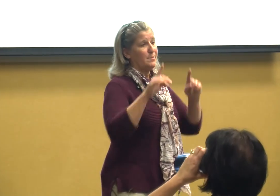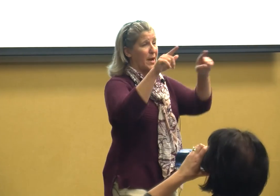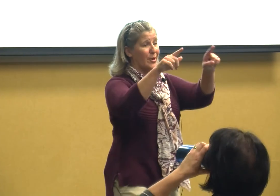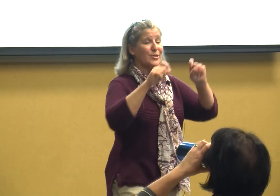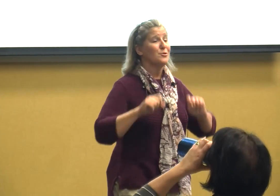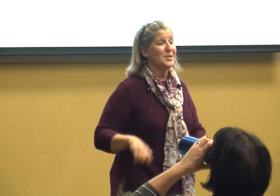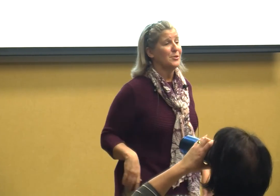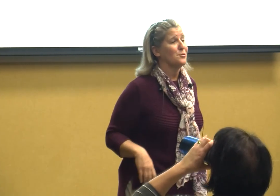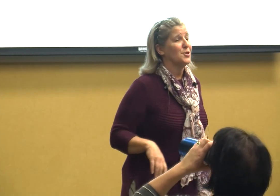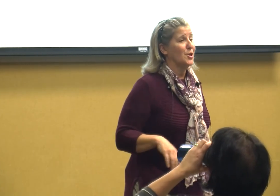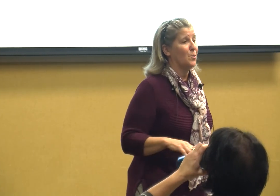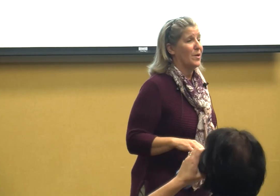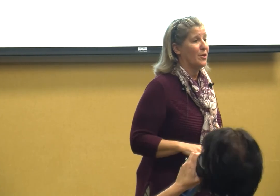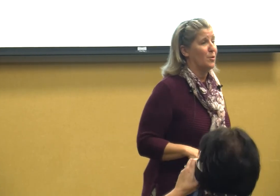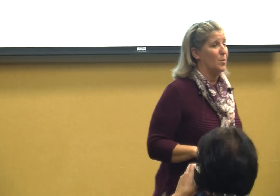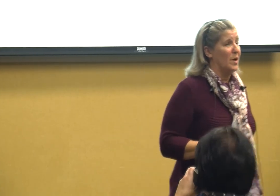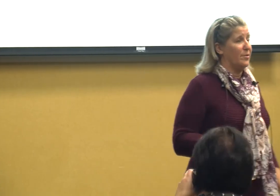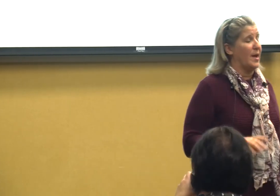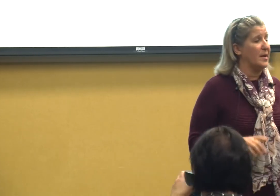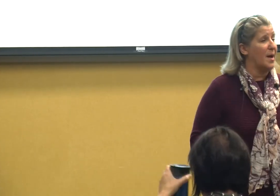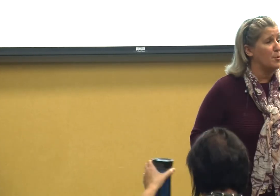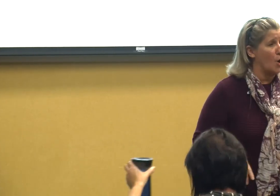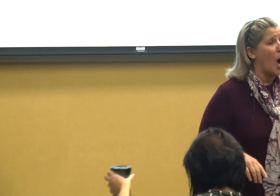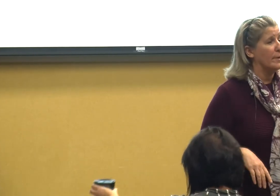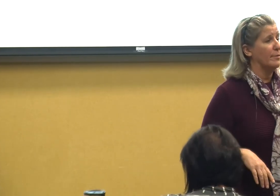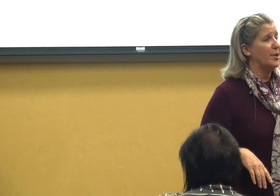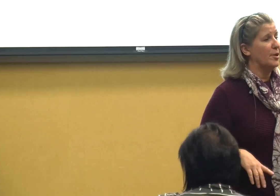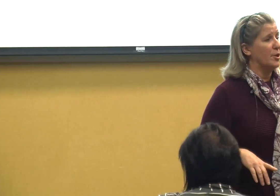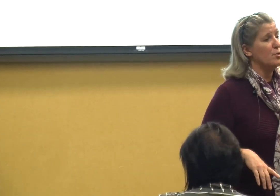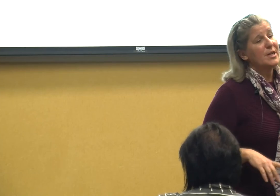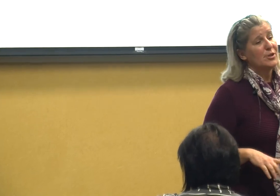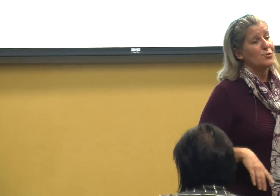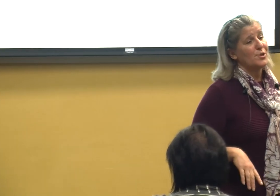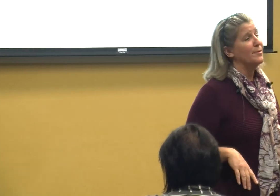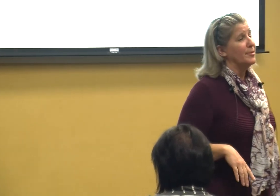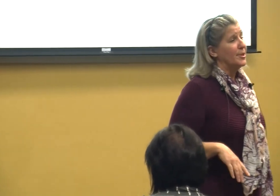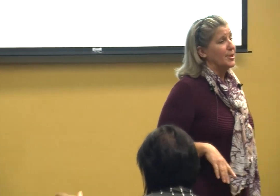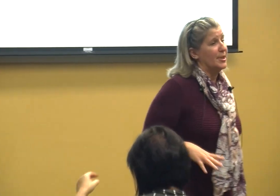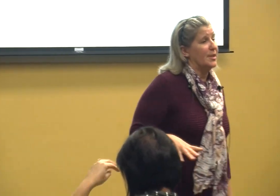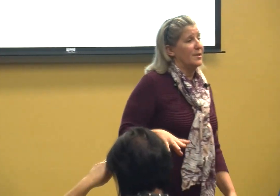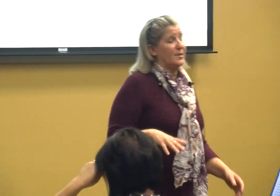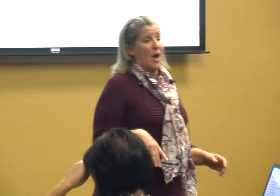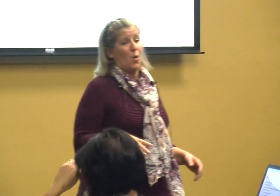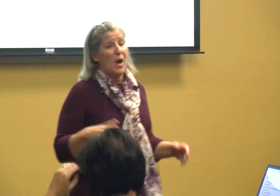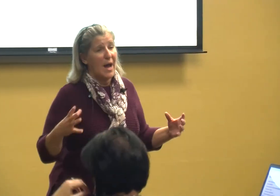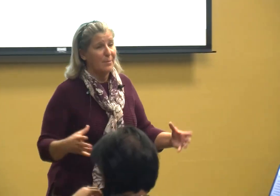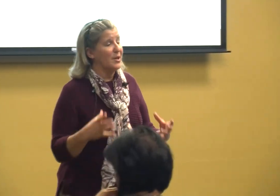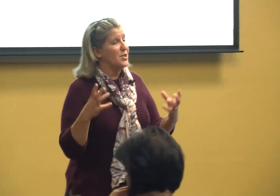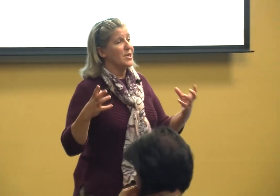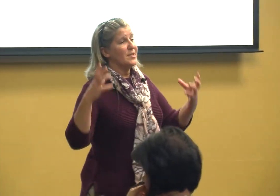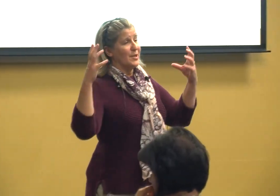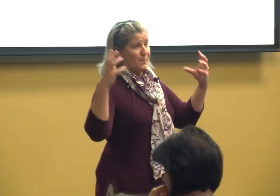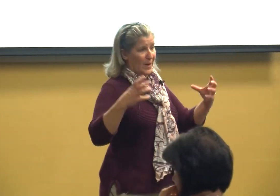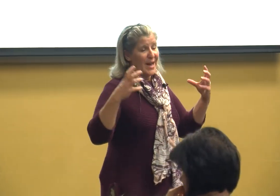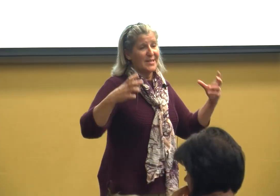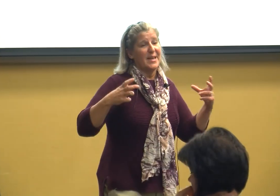parents your teachers too whether you signed up or not your teachers so I'm gonna just when I say